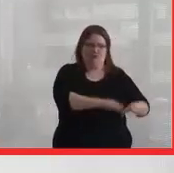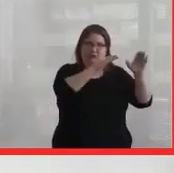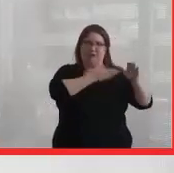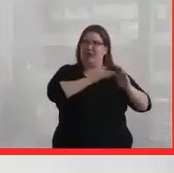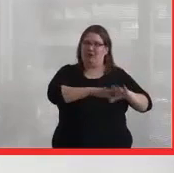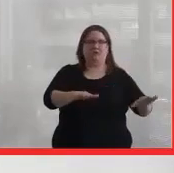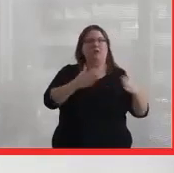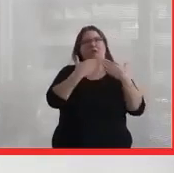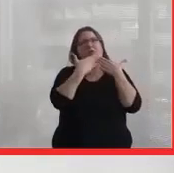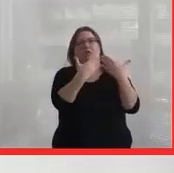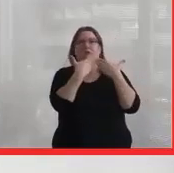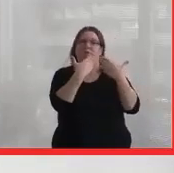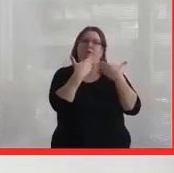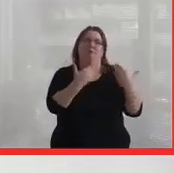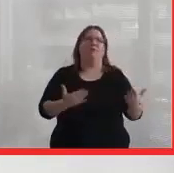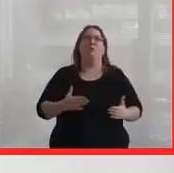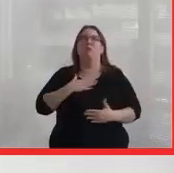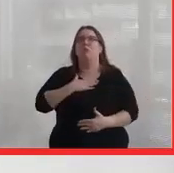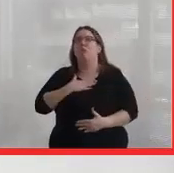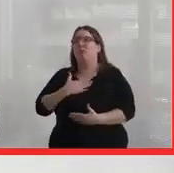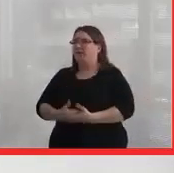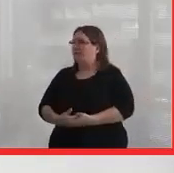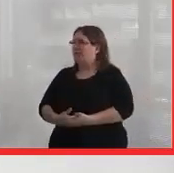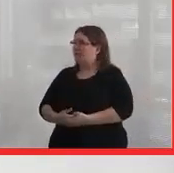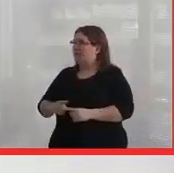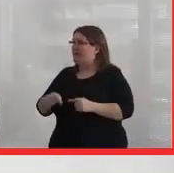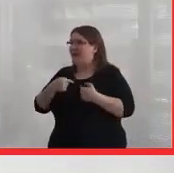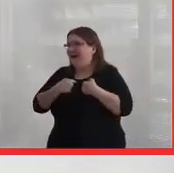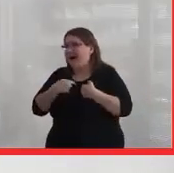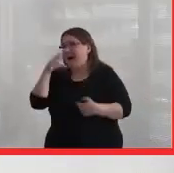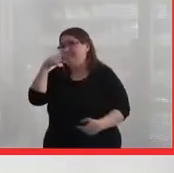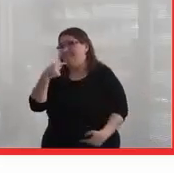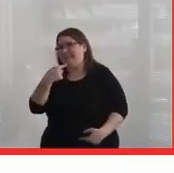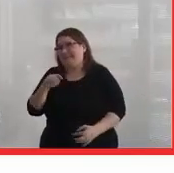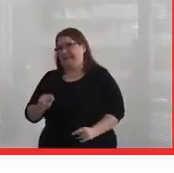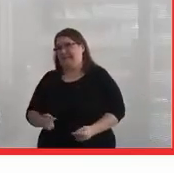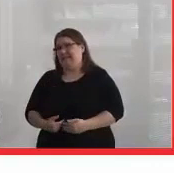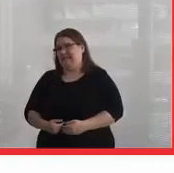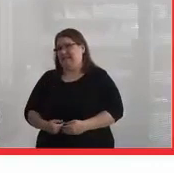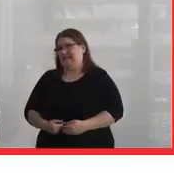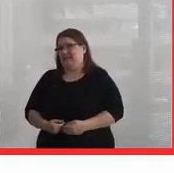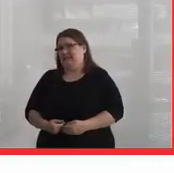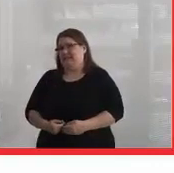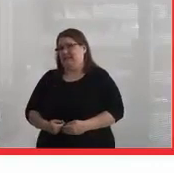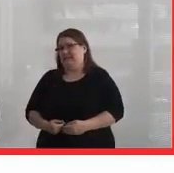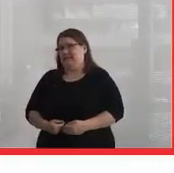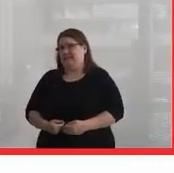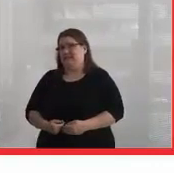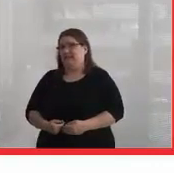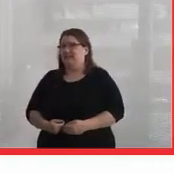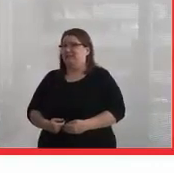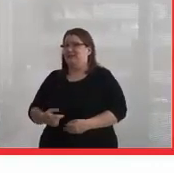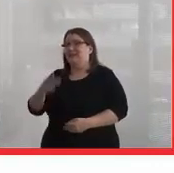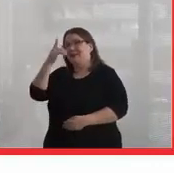And I'm thankful for that, but I missed it because of my work.